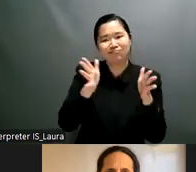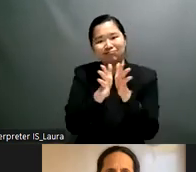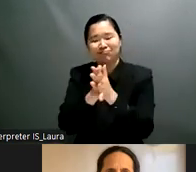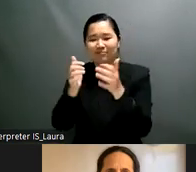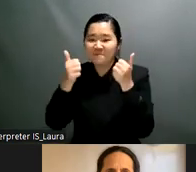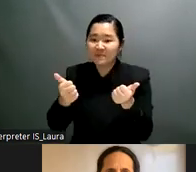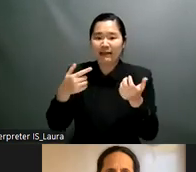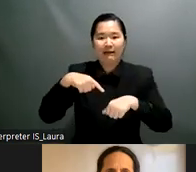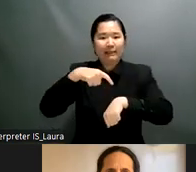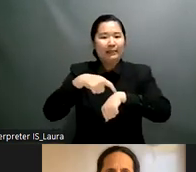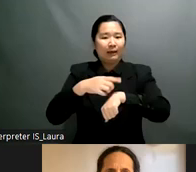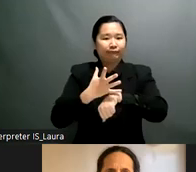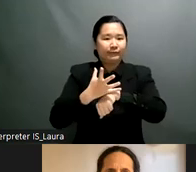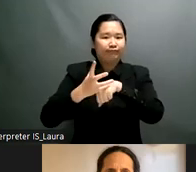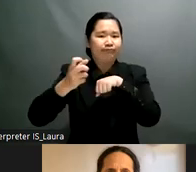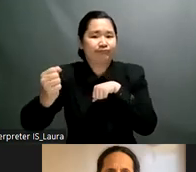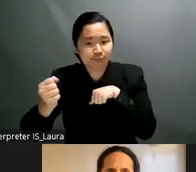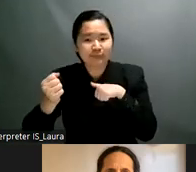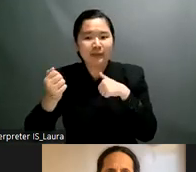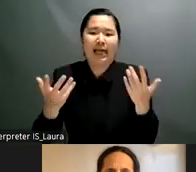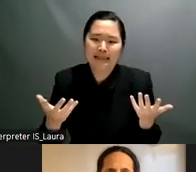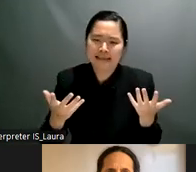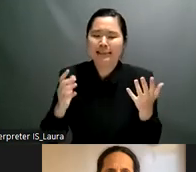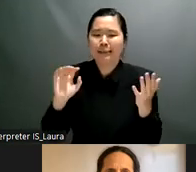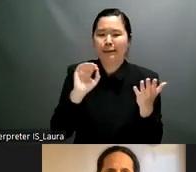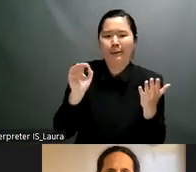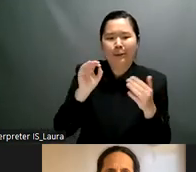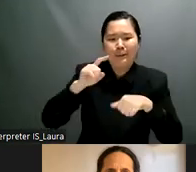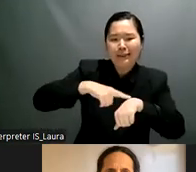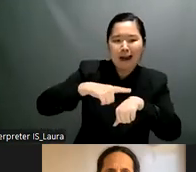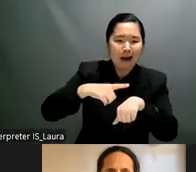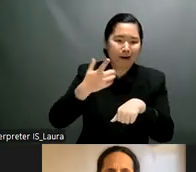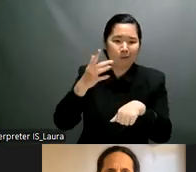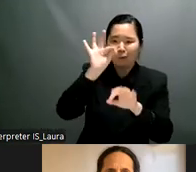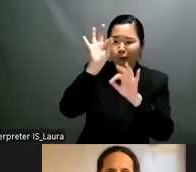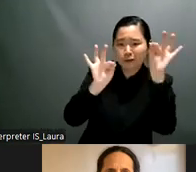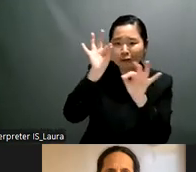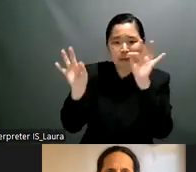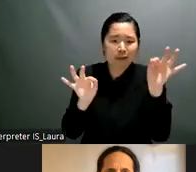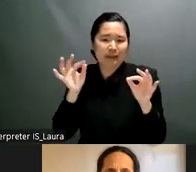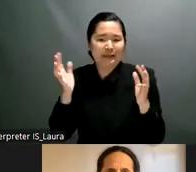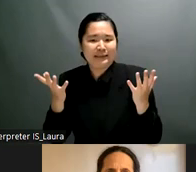but i think uh the whole speakers already really give a very very strong message and